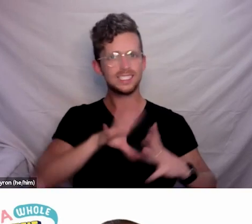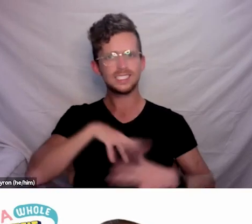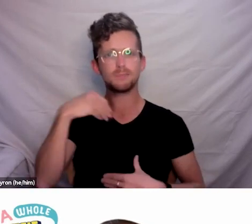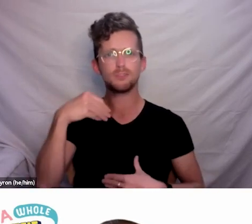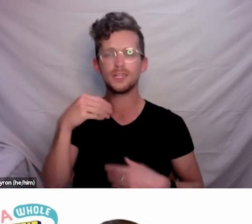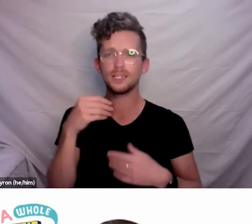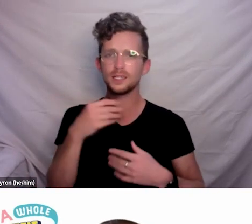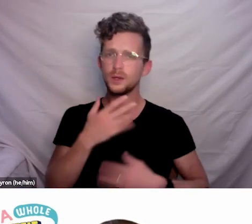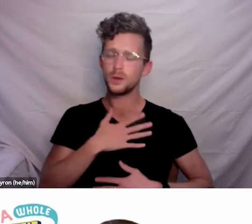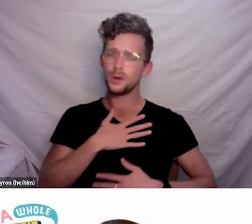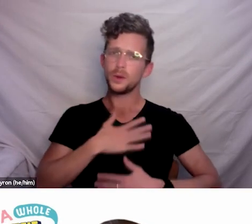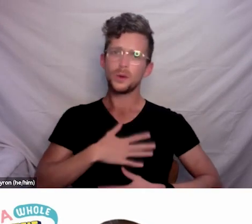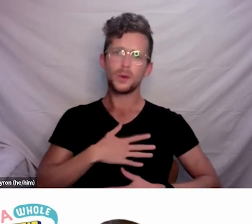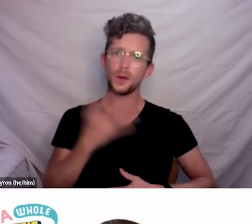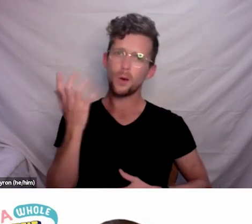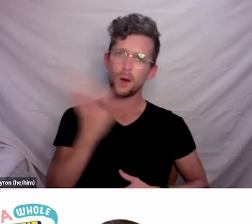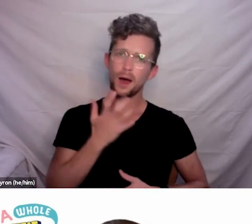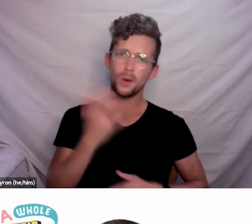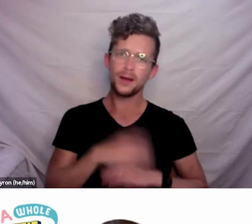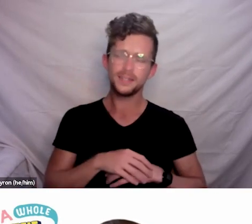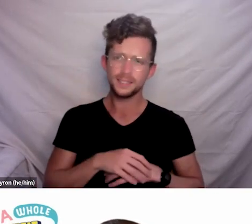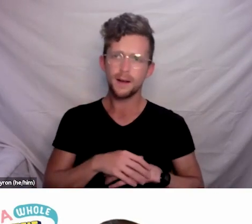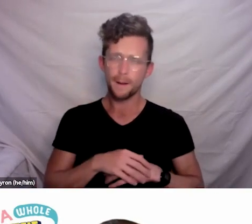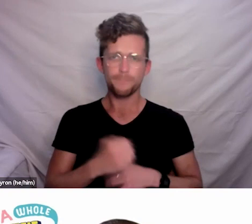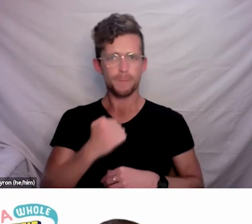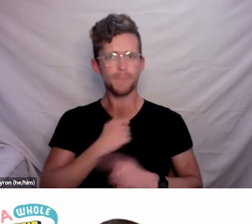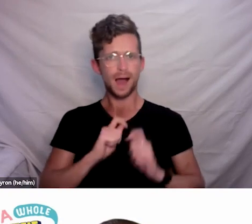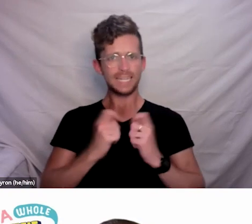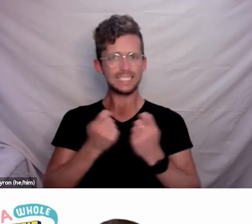and my teams are out on the ground and working with providers and with people